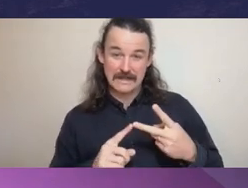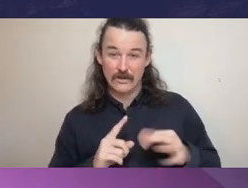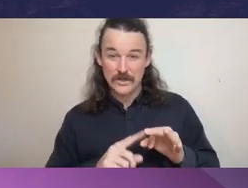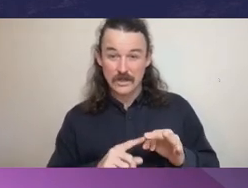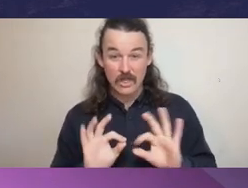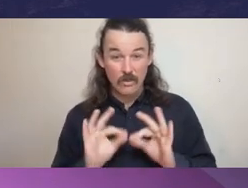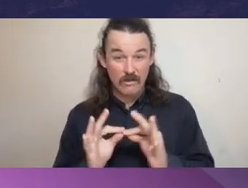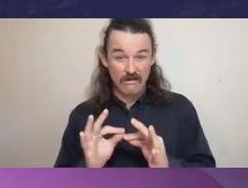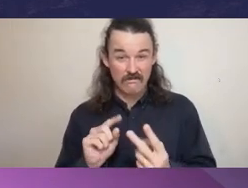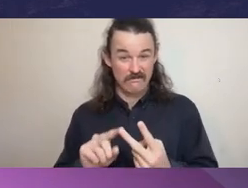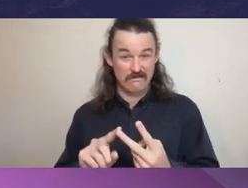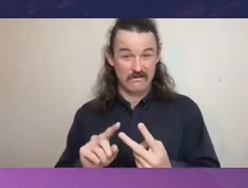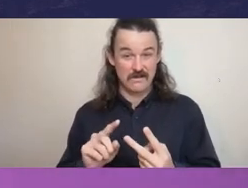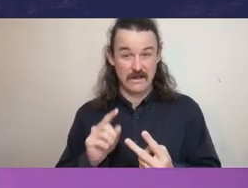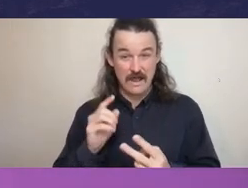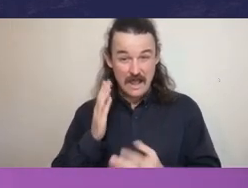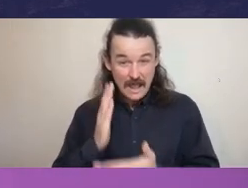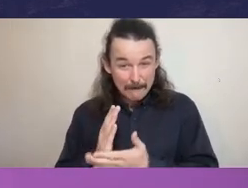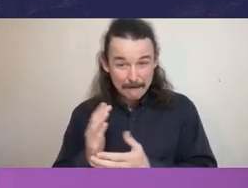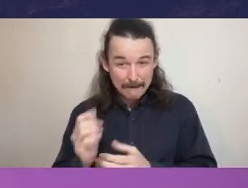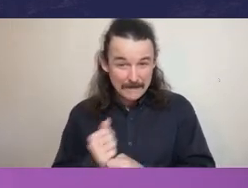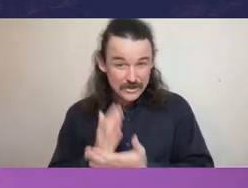that they are implemented on a day to day basis?’